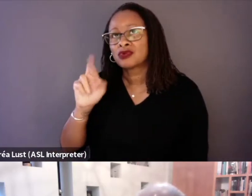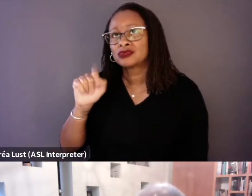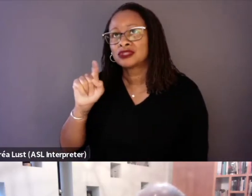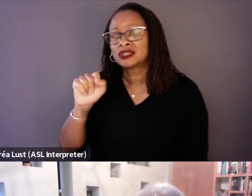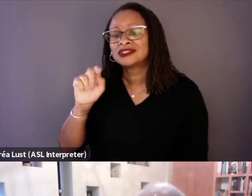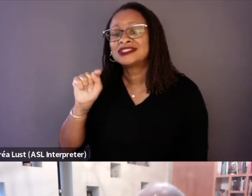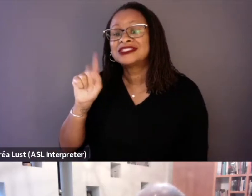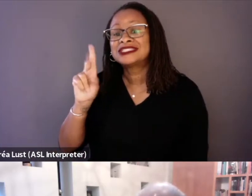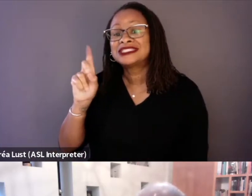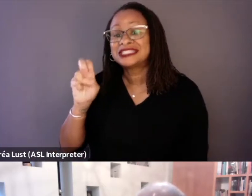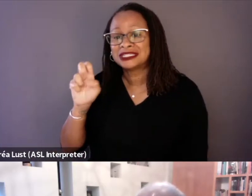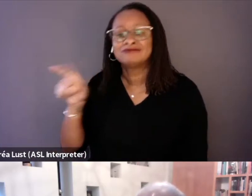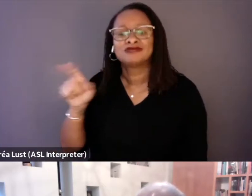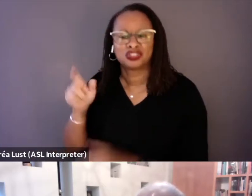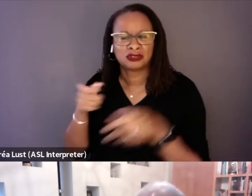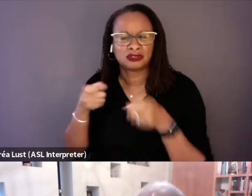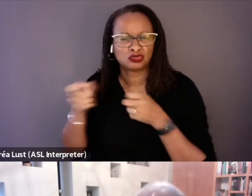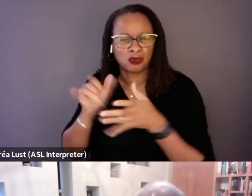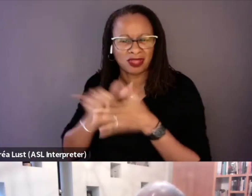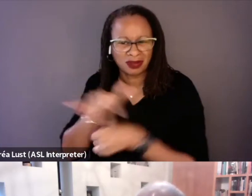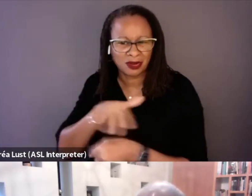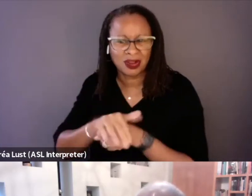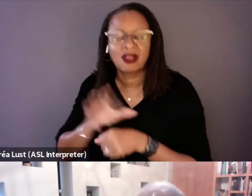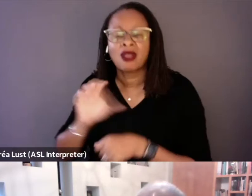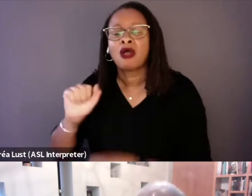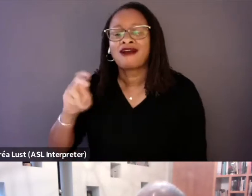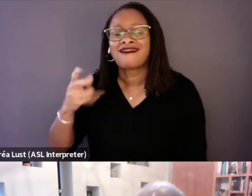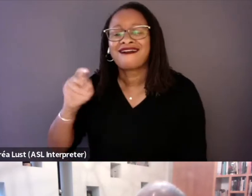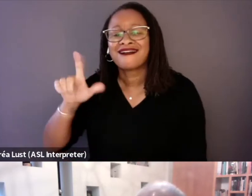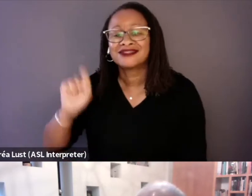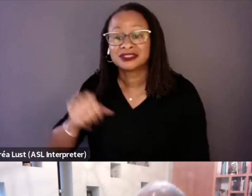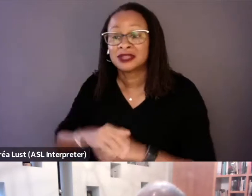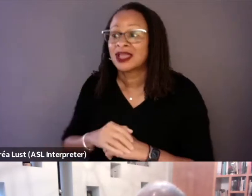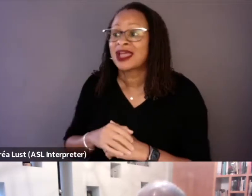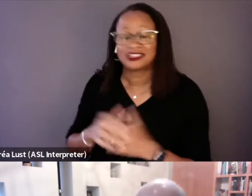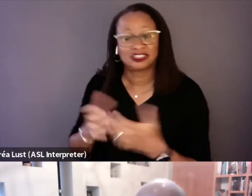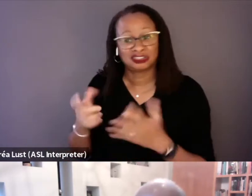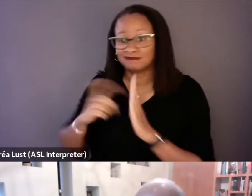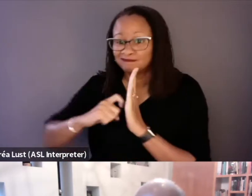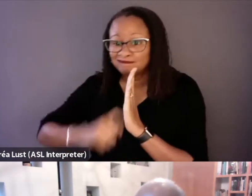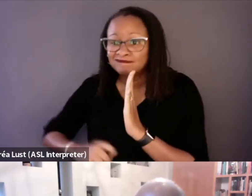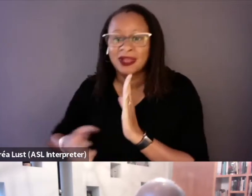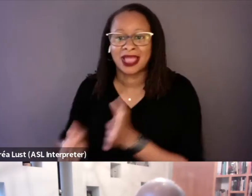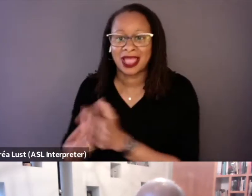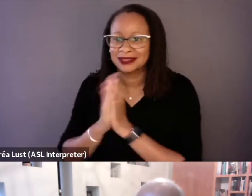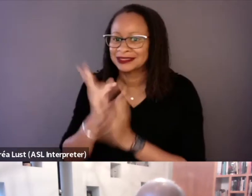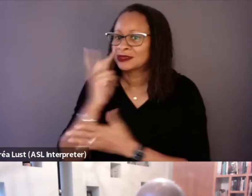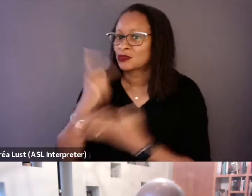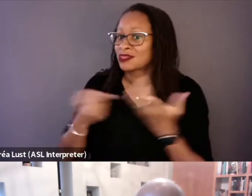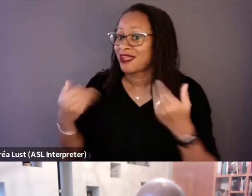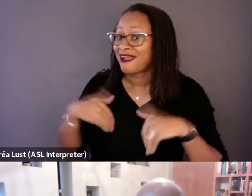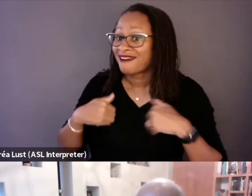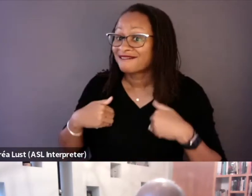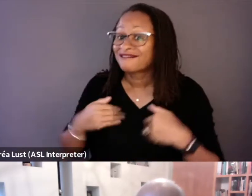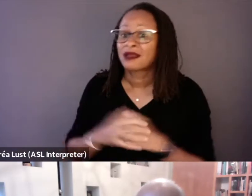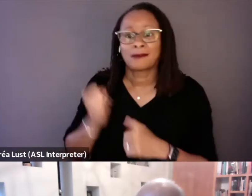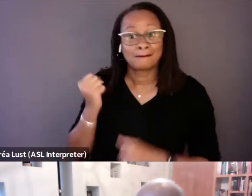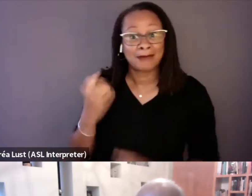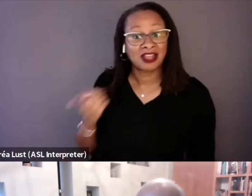network archives and just begin digging, and asking, and seeing what it is that they have. And so many of them still had a lot of this